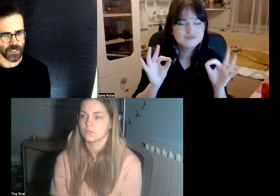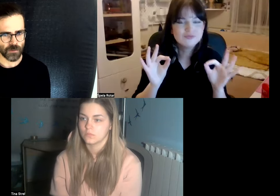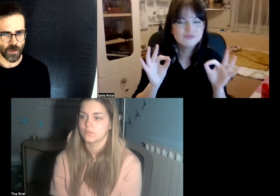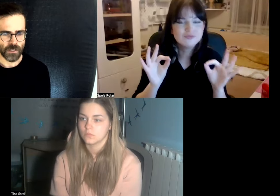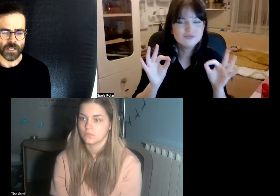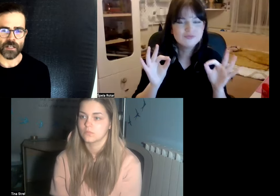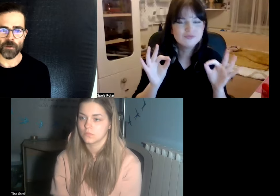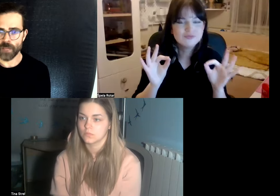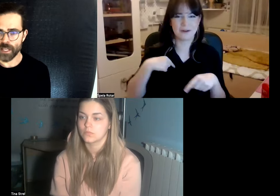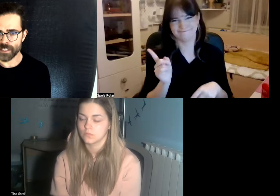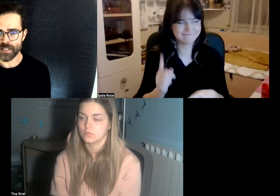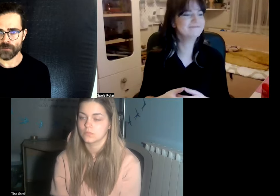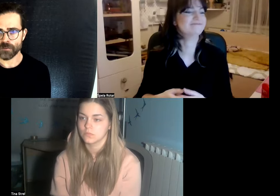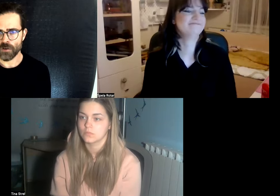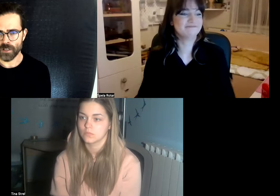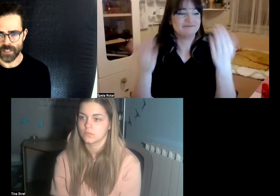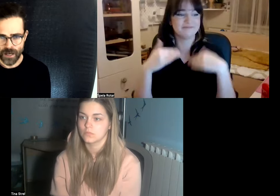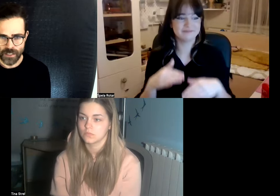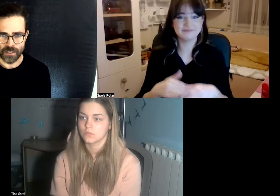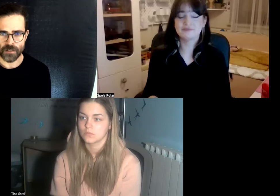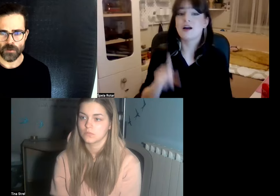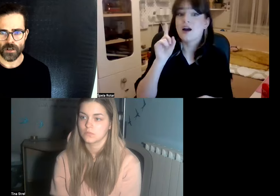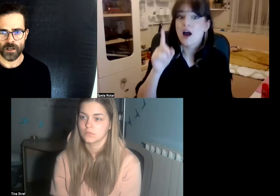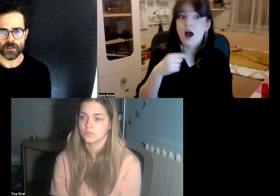some of the places have stronger ties and stronger